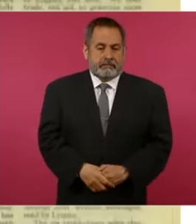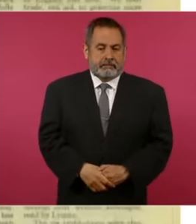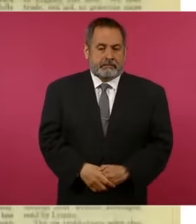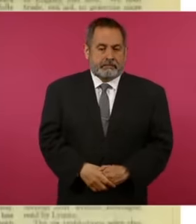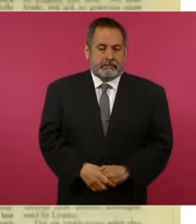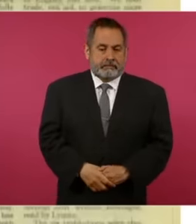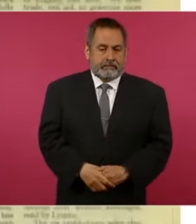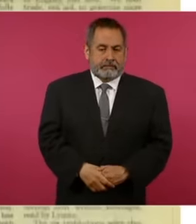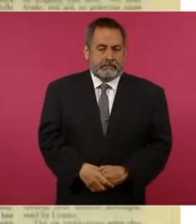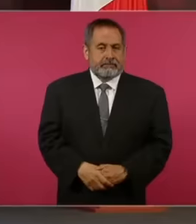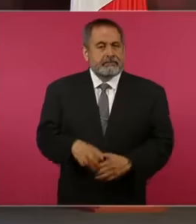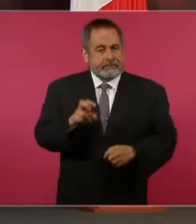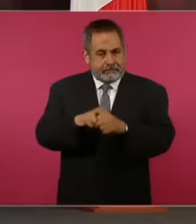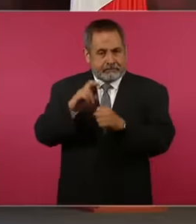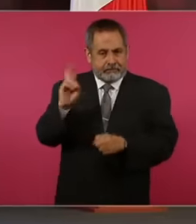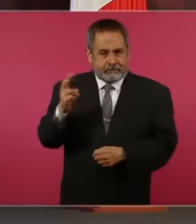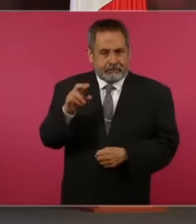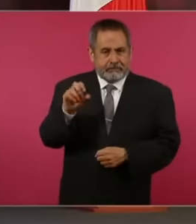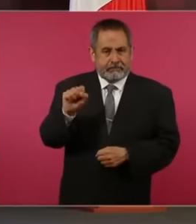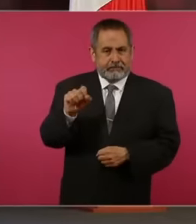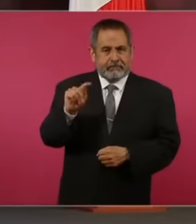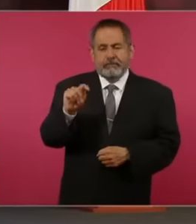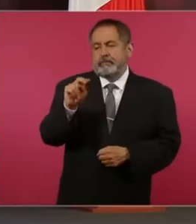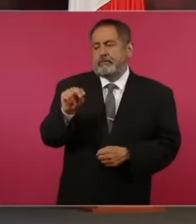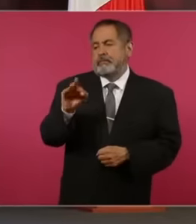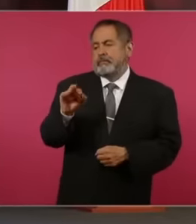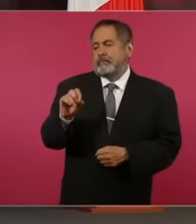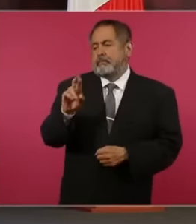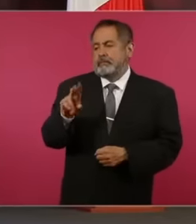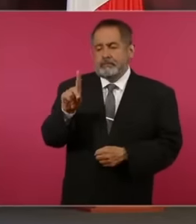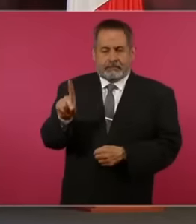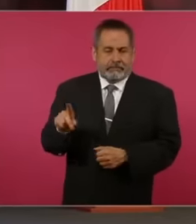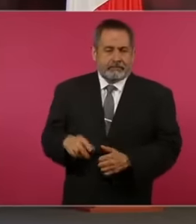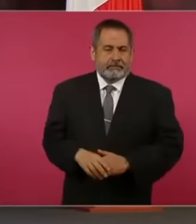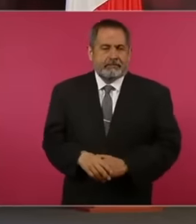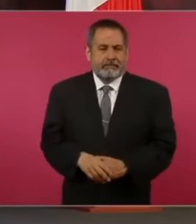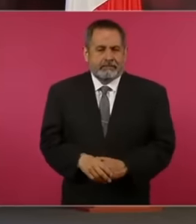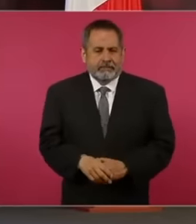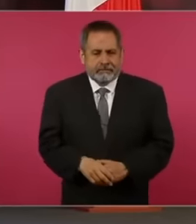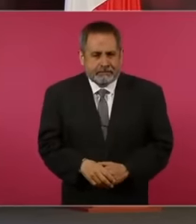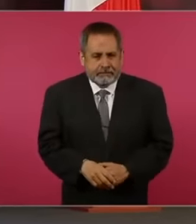Stanford I think it was